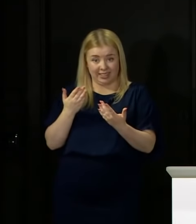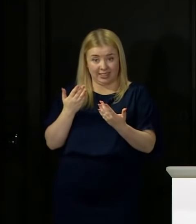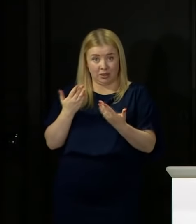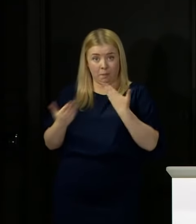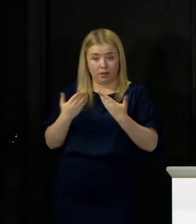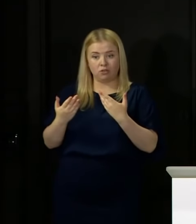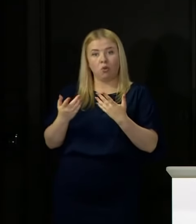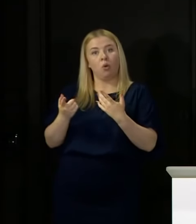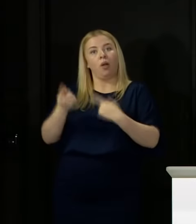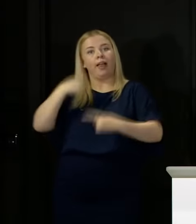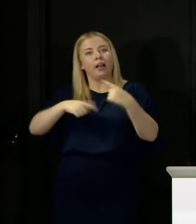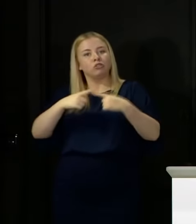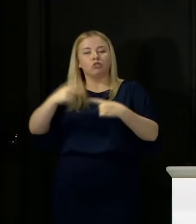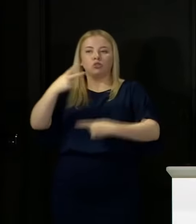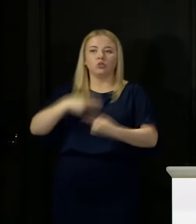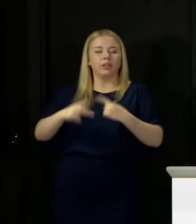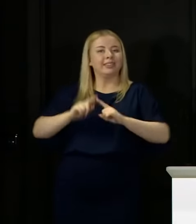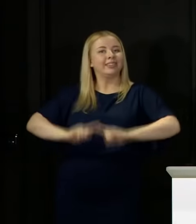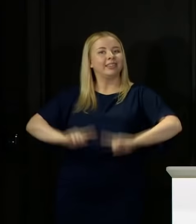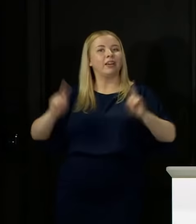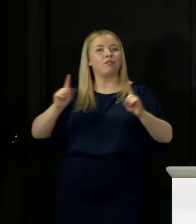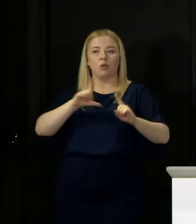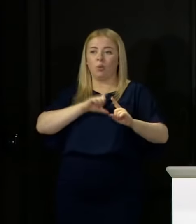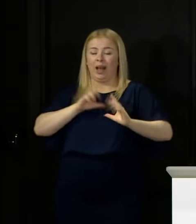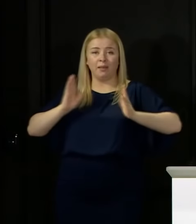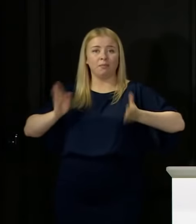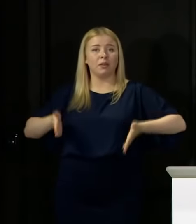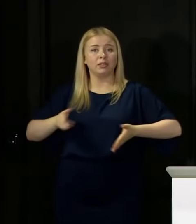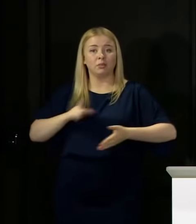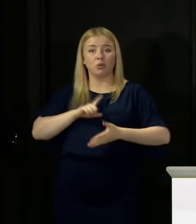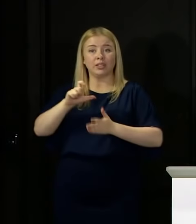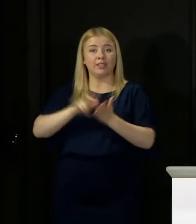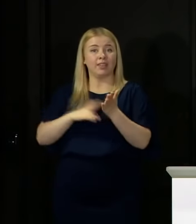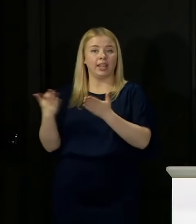And therefore, almost inevitably, I think people will have greater anxiety around it